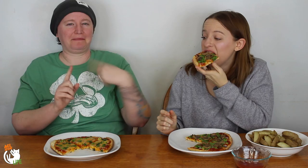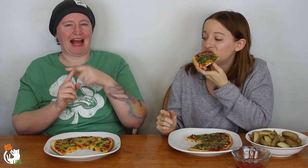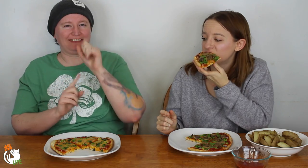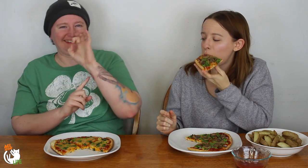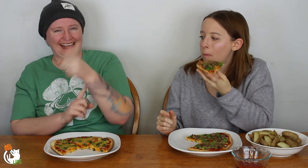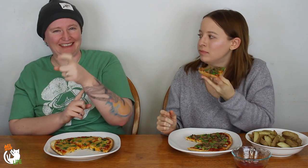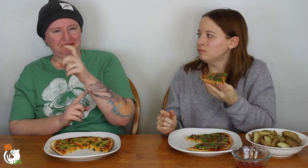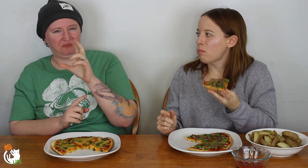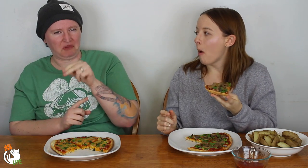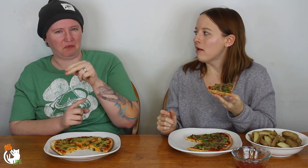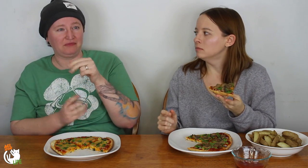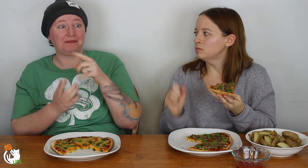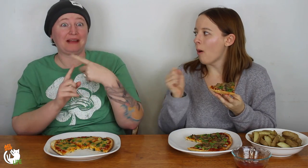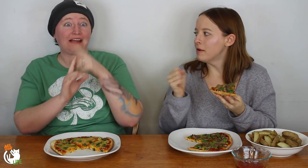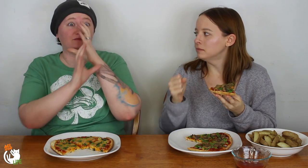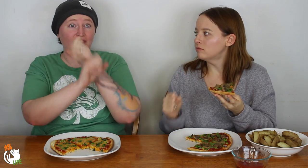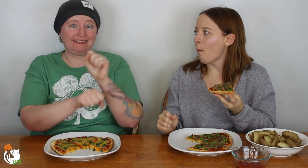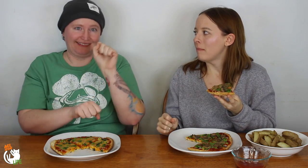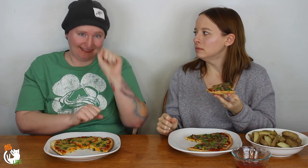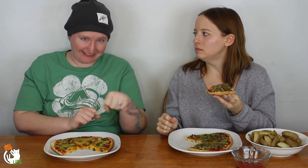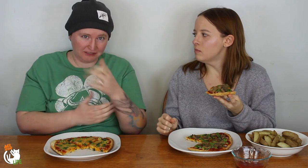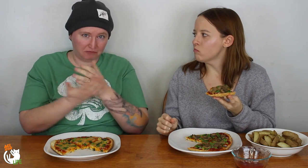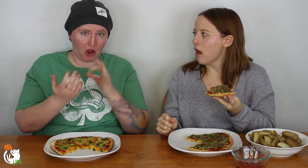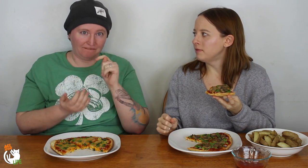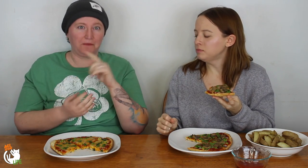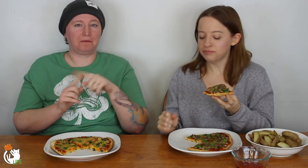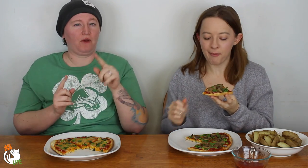LGBTQIA is not just all about sex, it's about attraction sometimes,